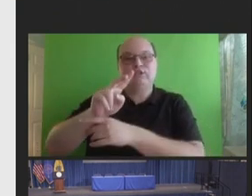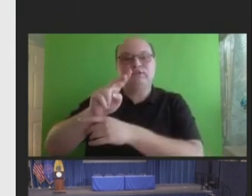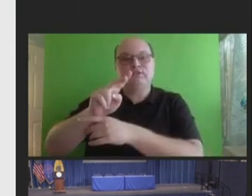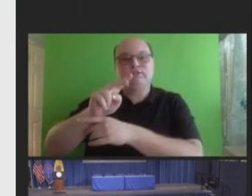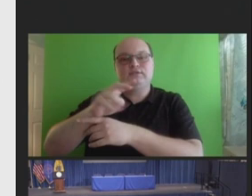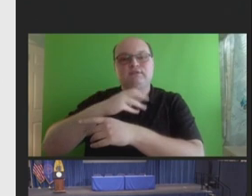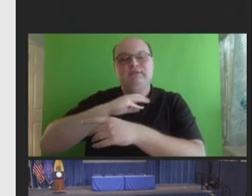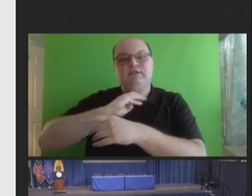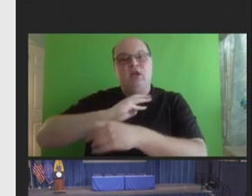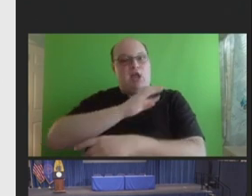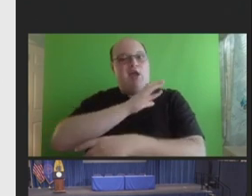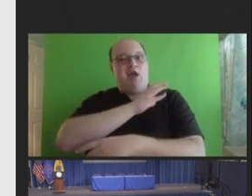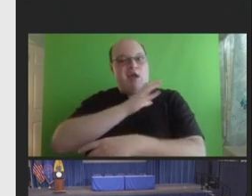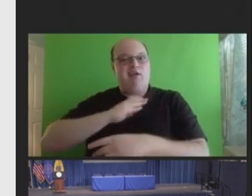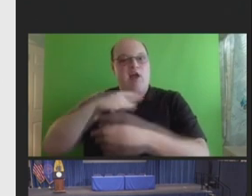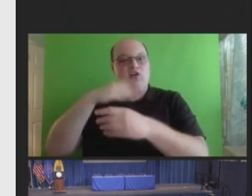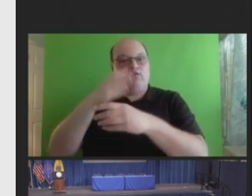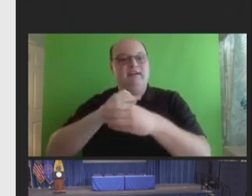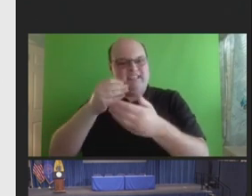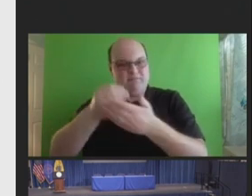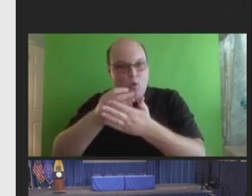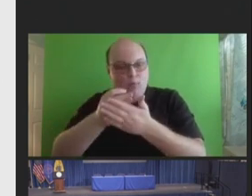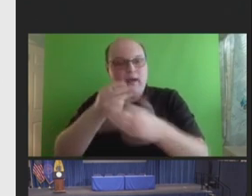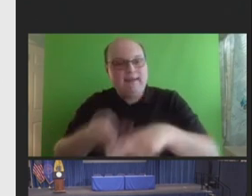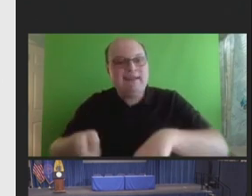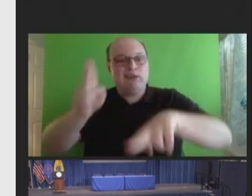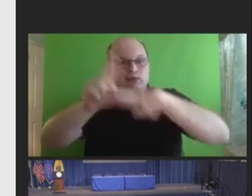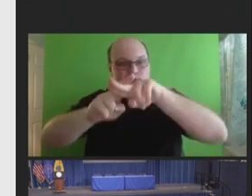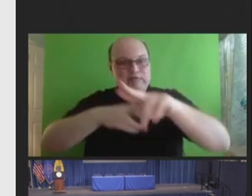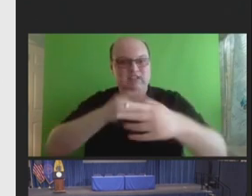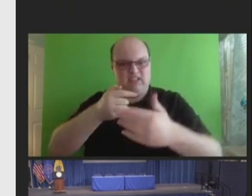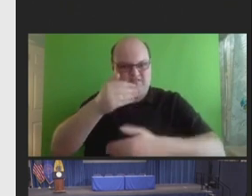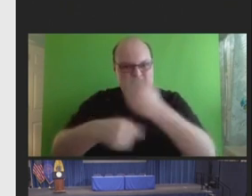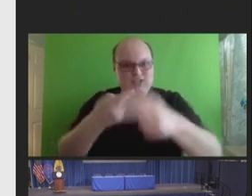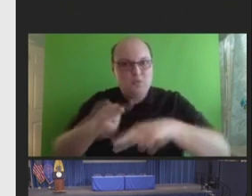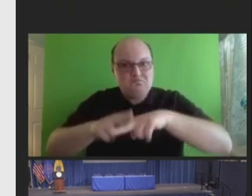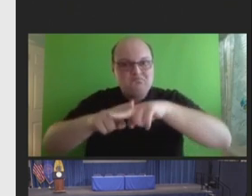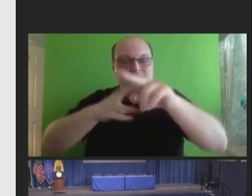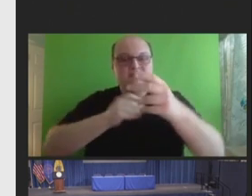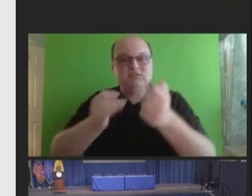safety funding in the next budget and consistently thereafter to nimbly evolve along with both